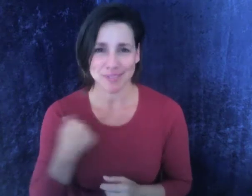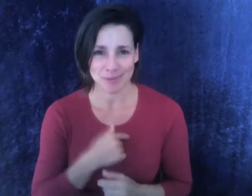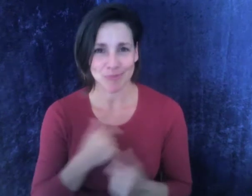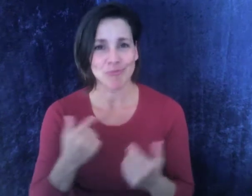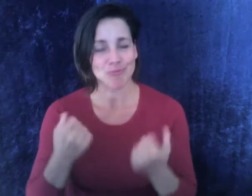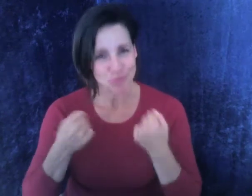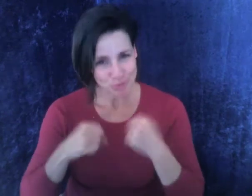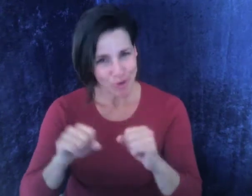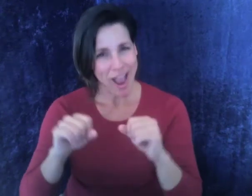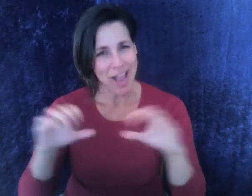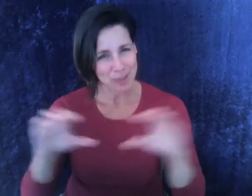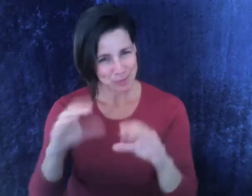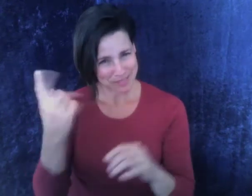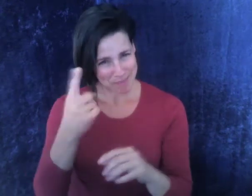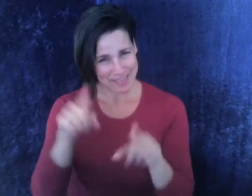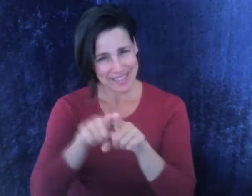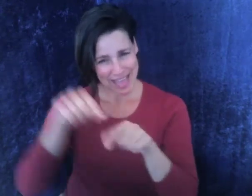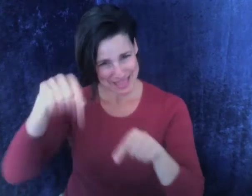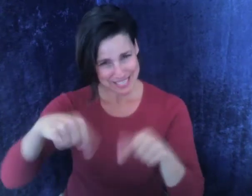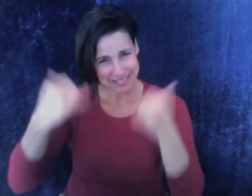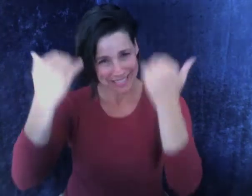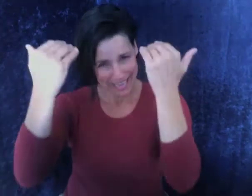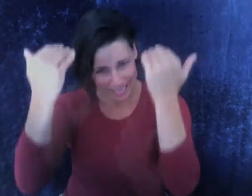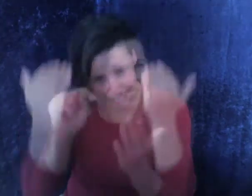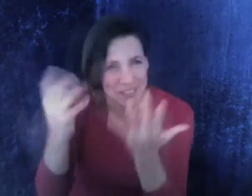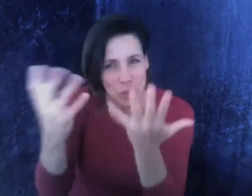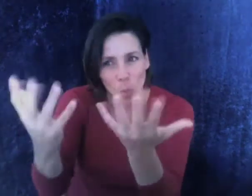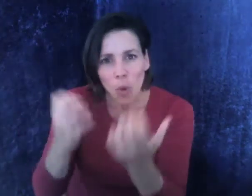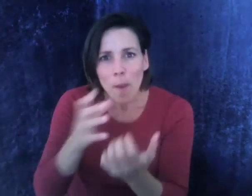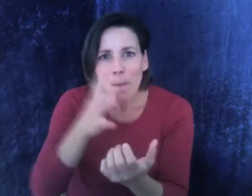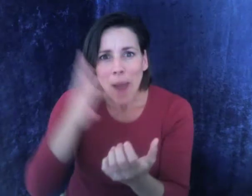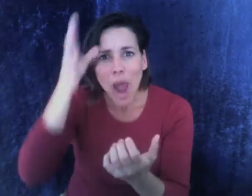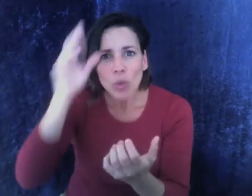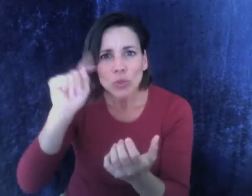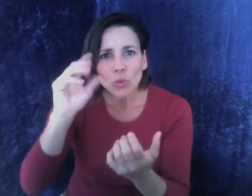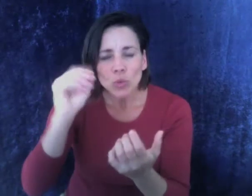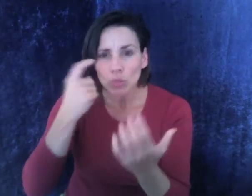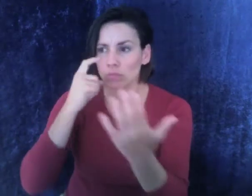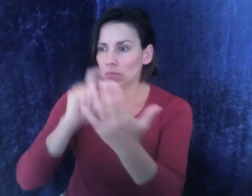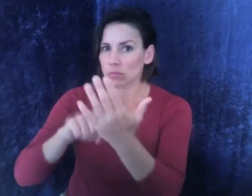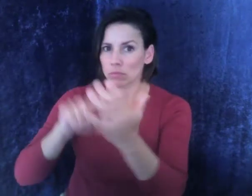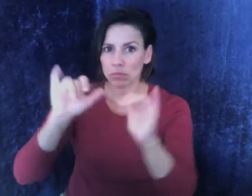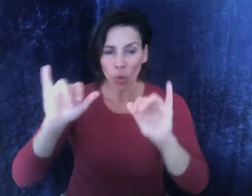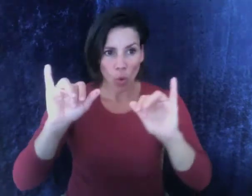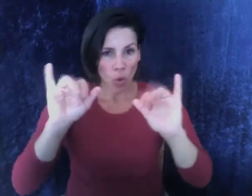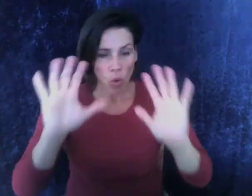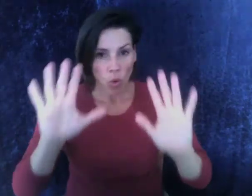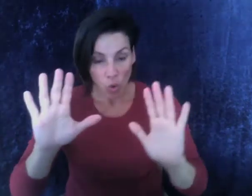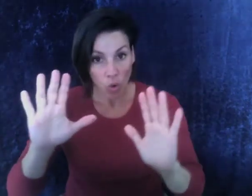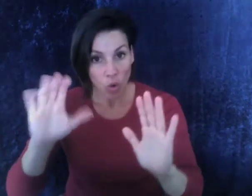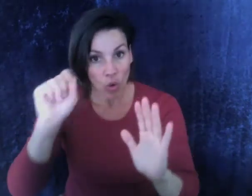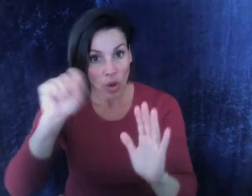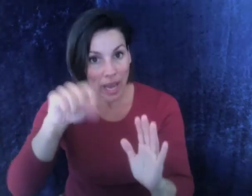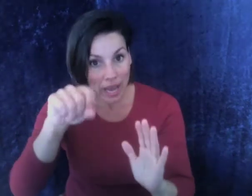we are doing something like this now. We want parents to realize